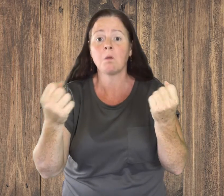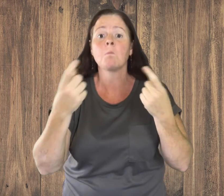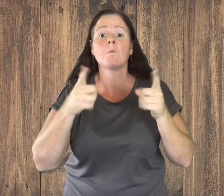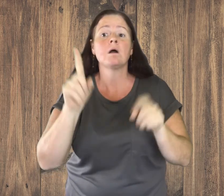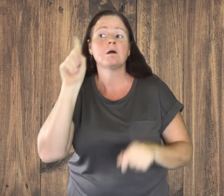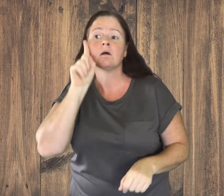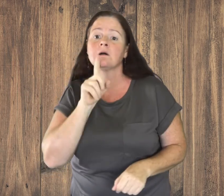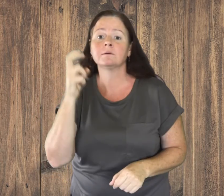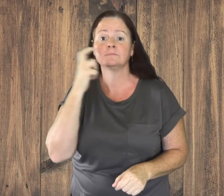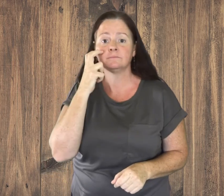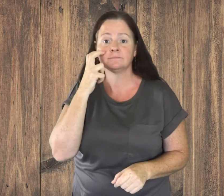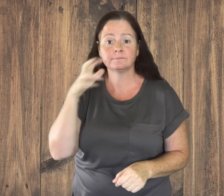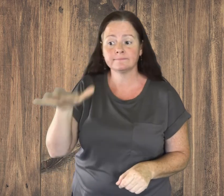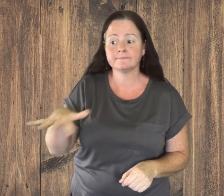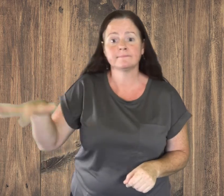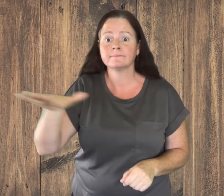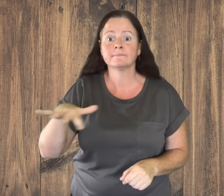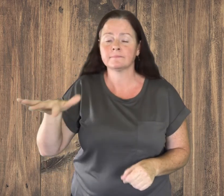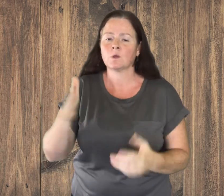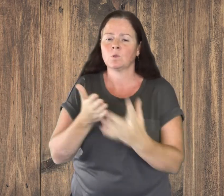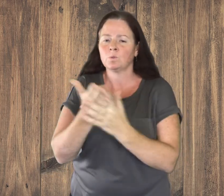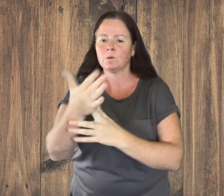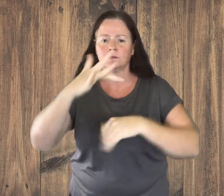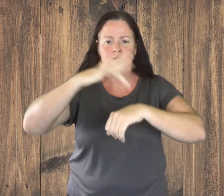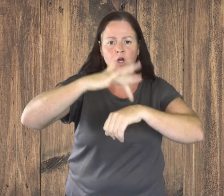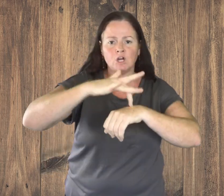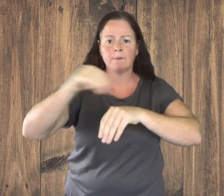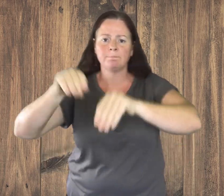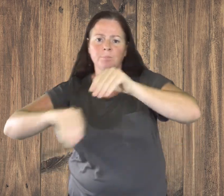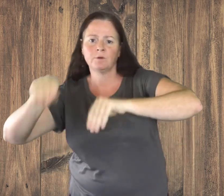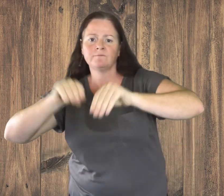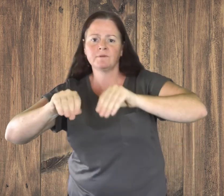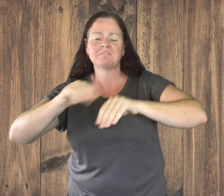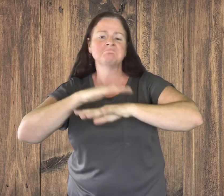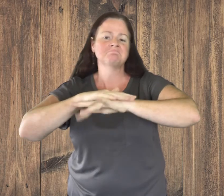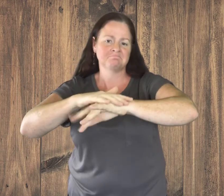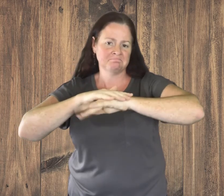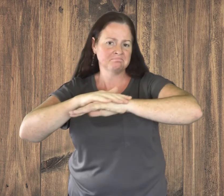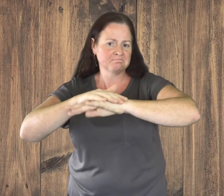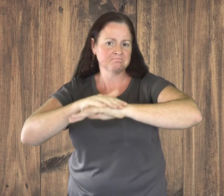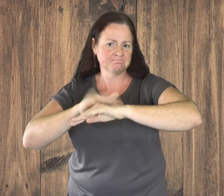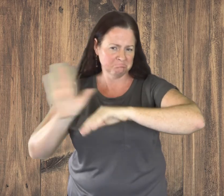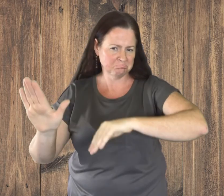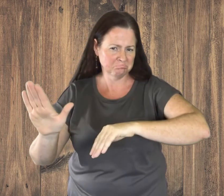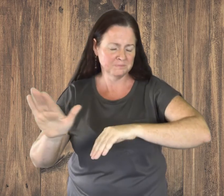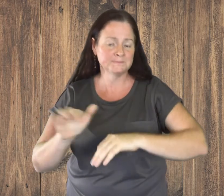However, Deaf-Blind people use tactile sign language to communicate.